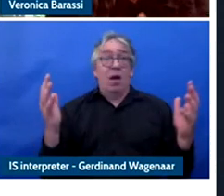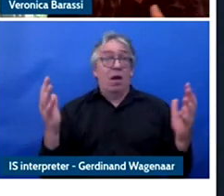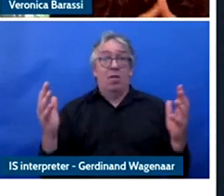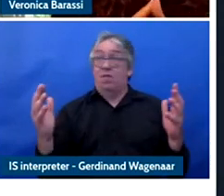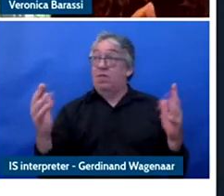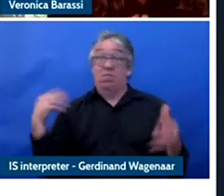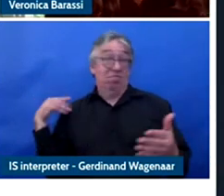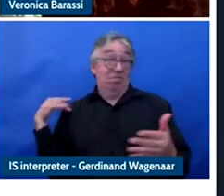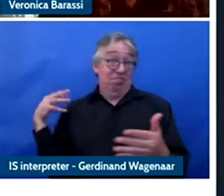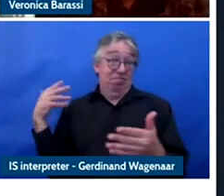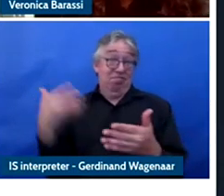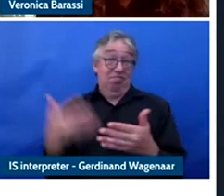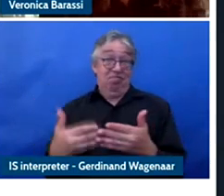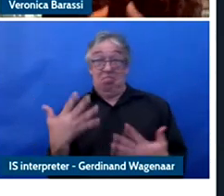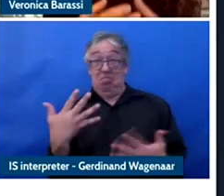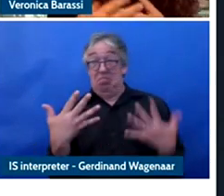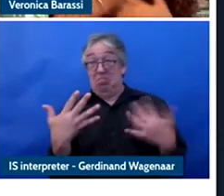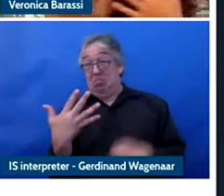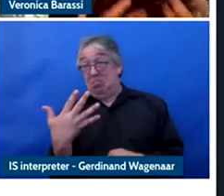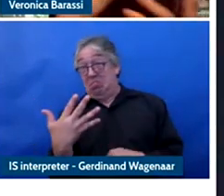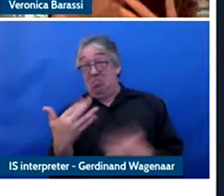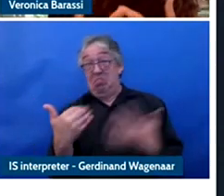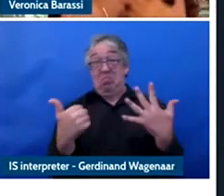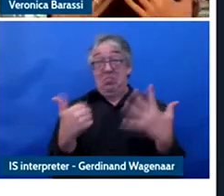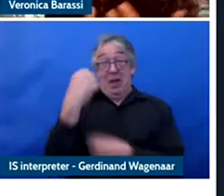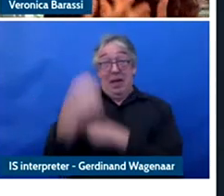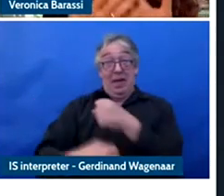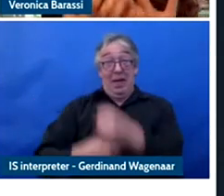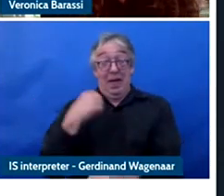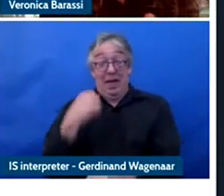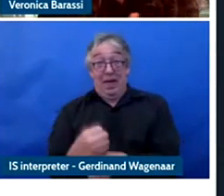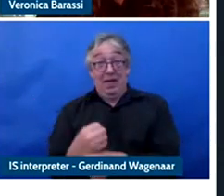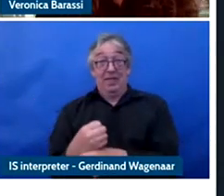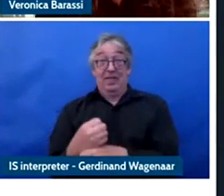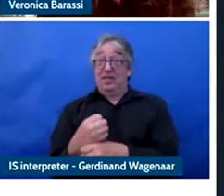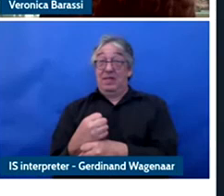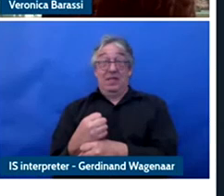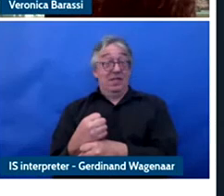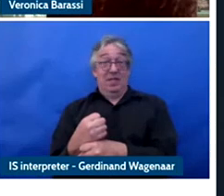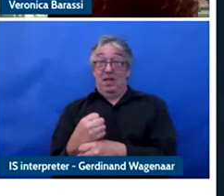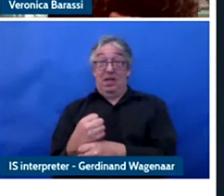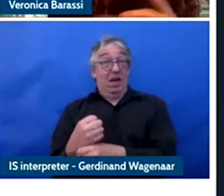significantly over the last five to six years in the amount of data being